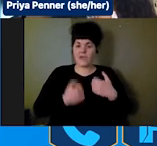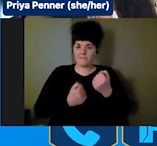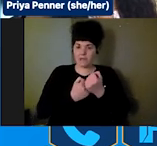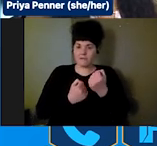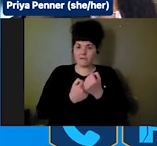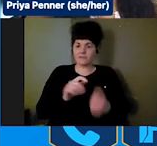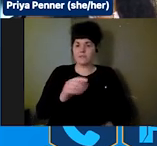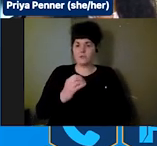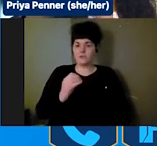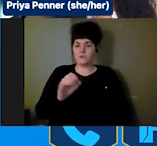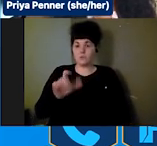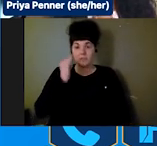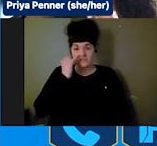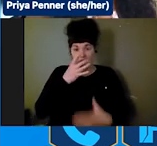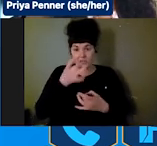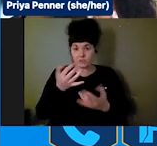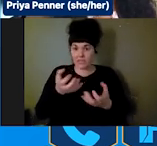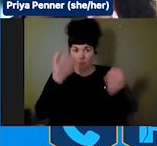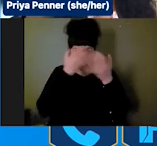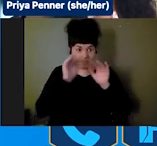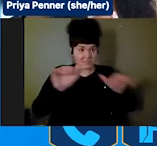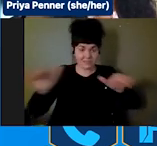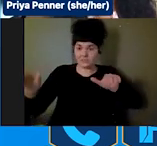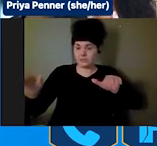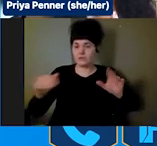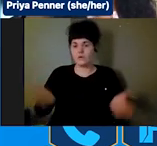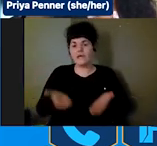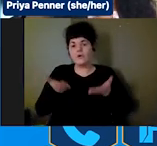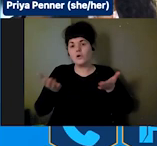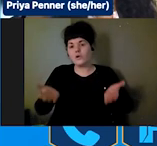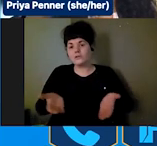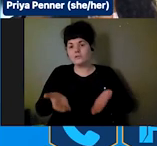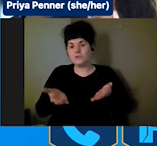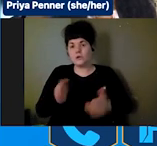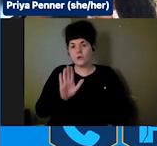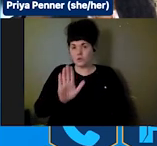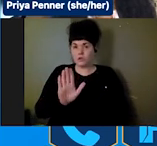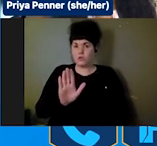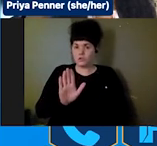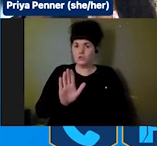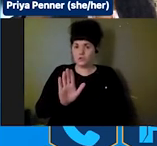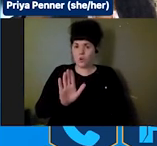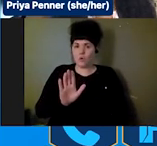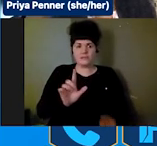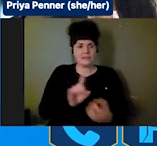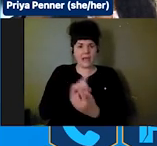the word out and encouraging your networks to get the word out around REAADI. You can go